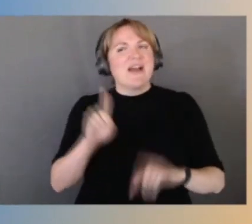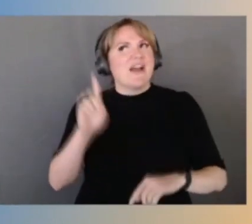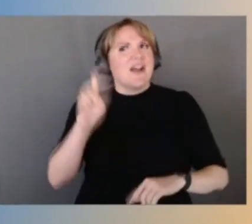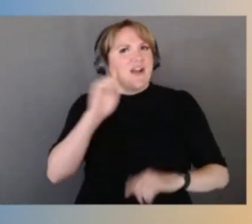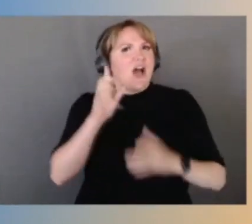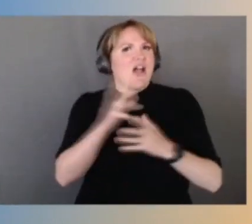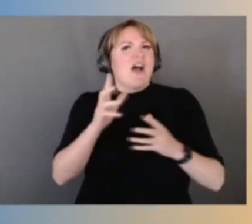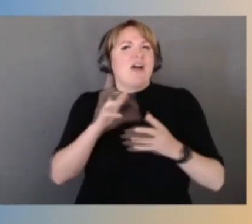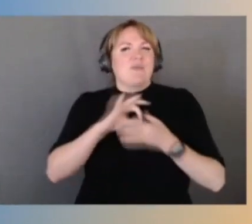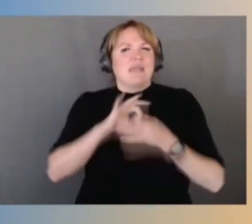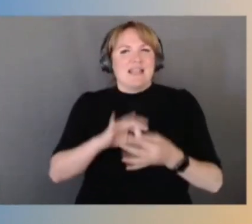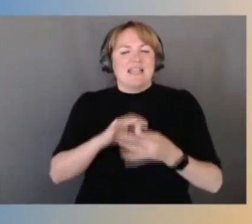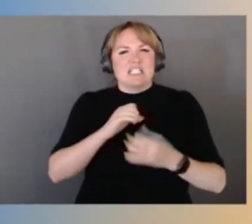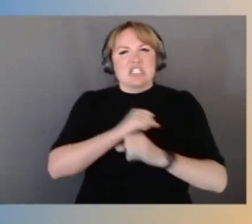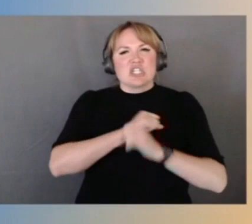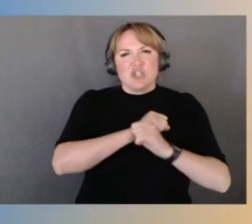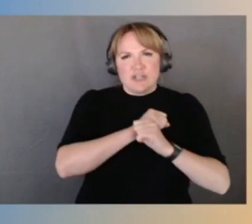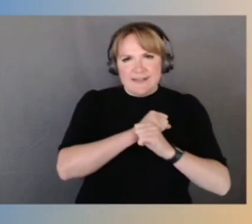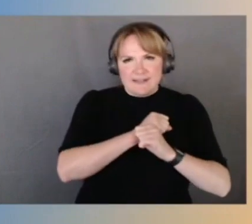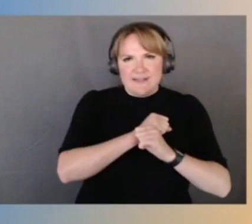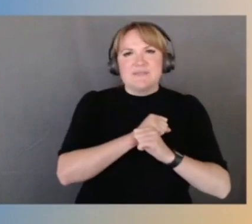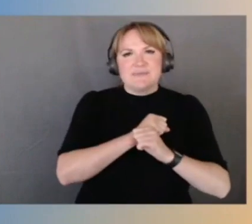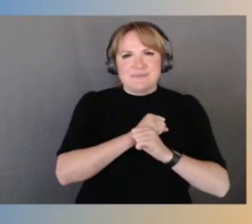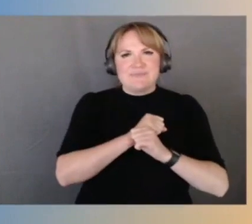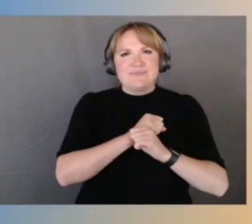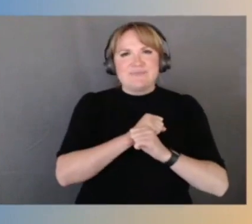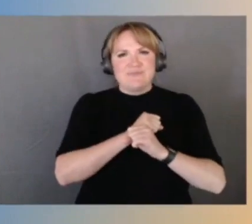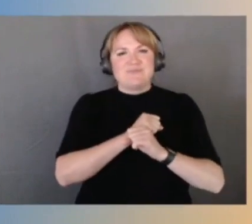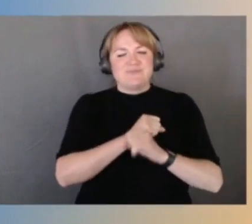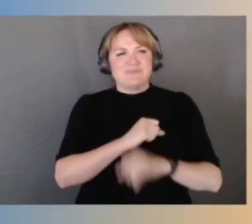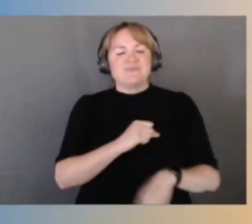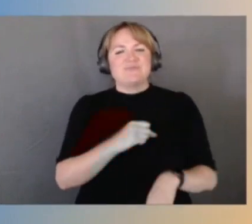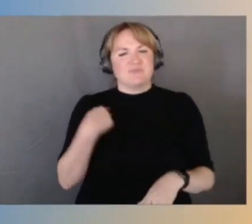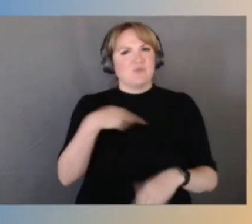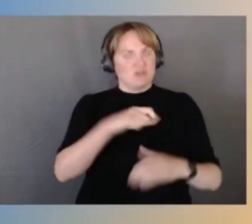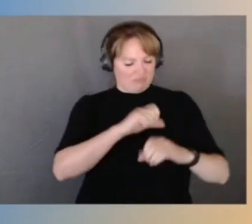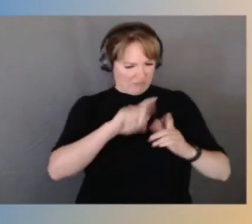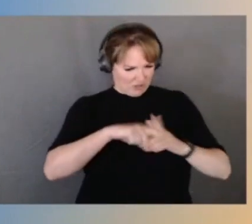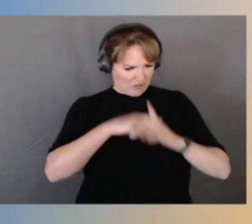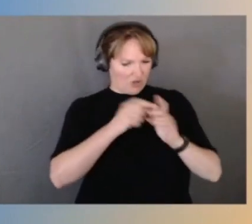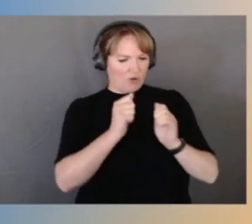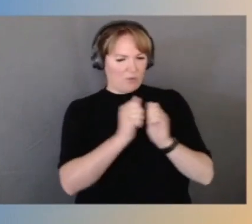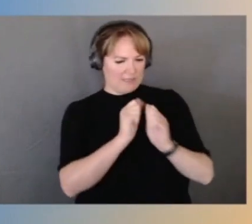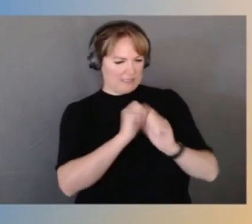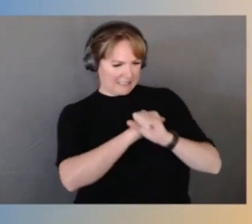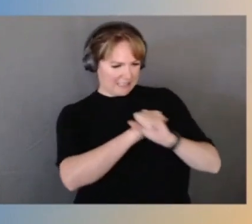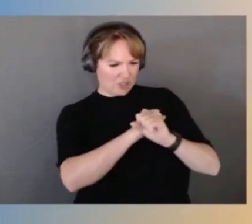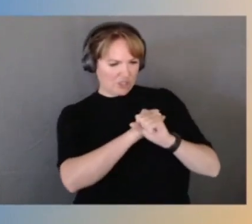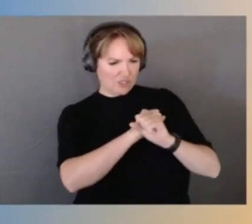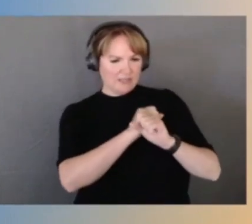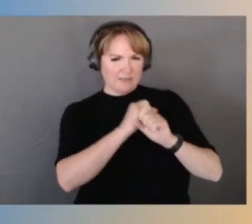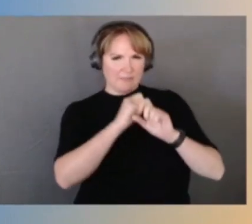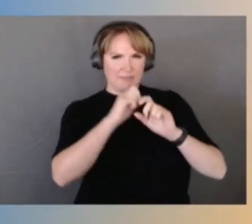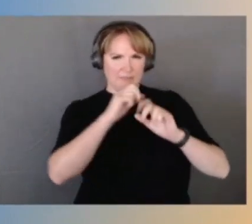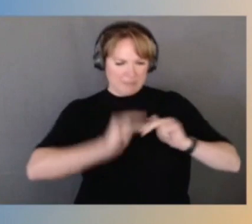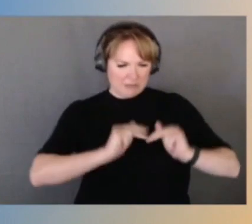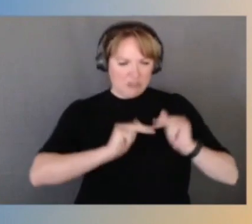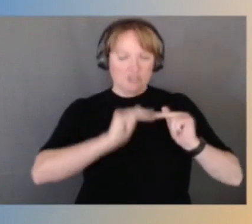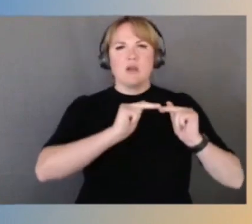what I heard was always, well, we start with security, we build it in, we don't create something, and then say, well,